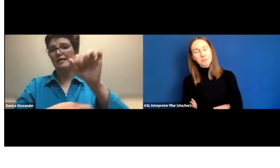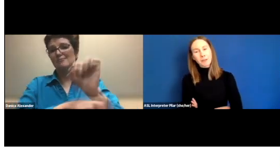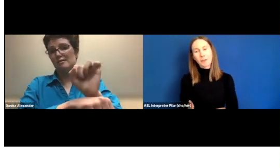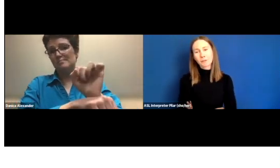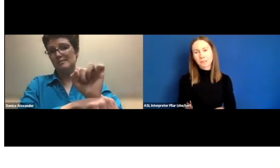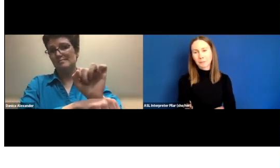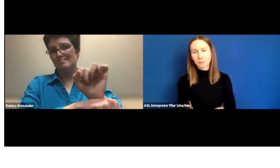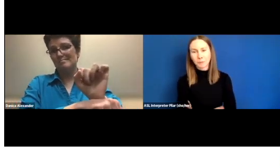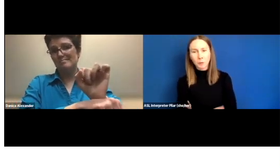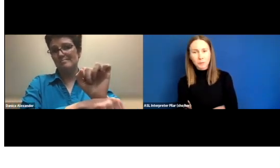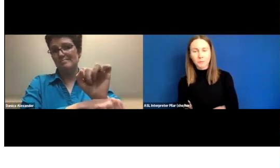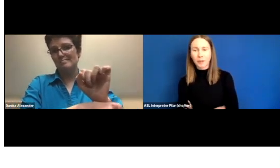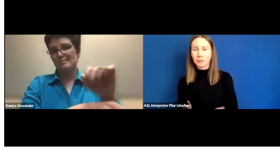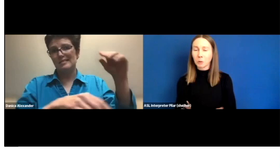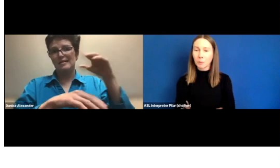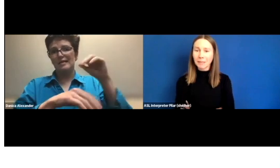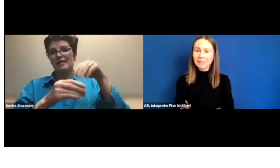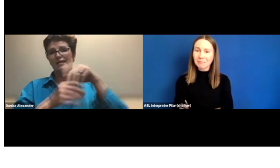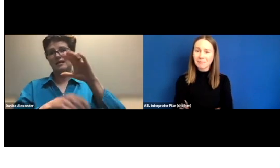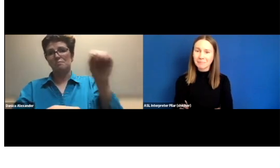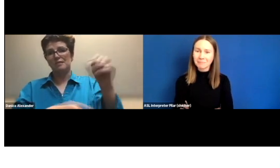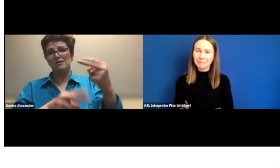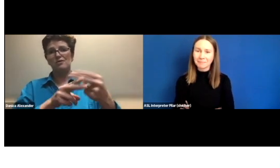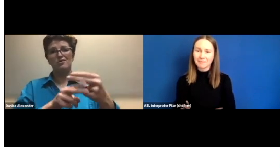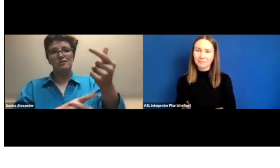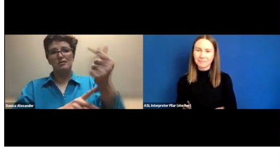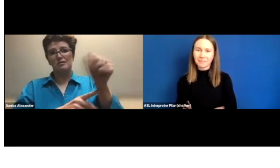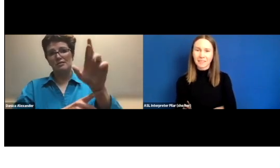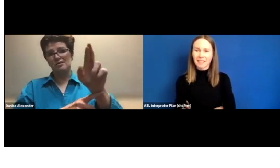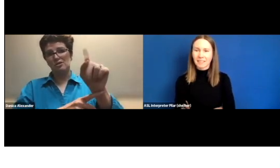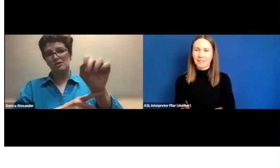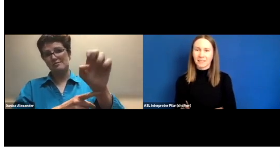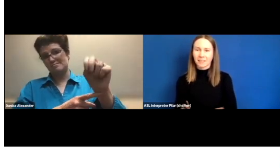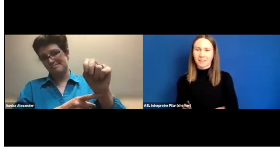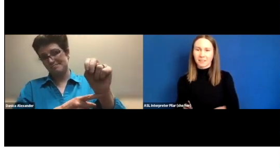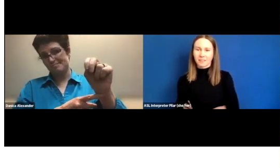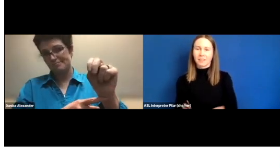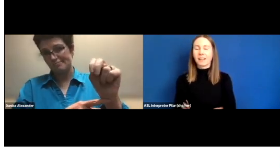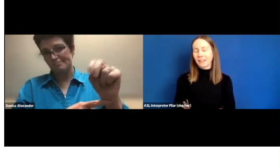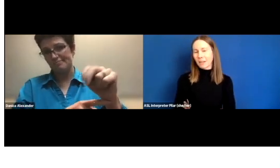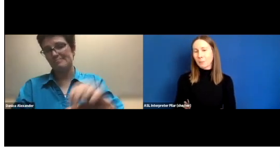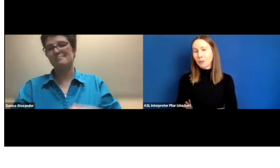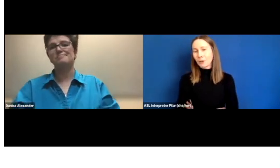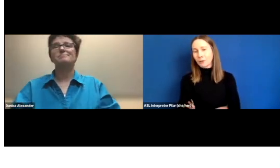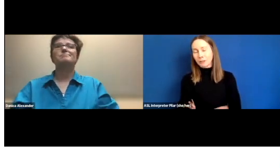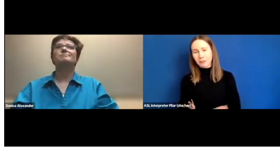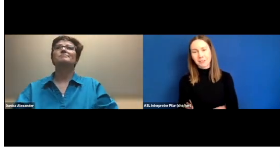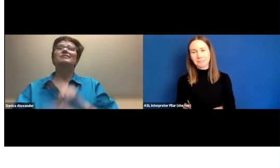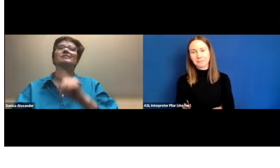and other disabled folks find employment at a company called Garritan.